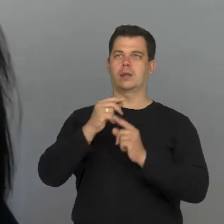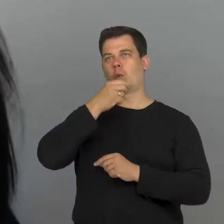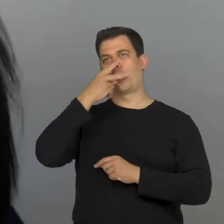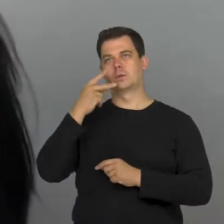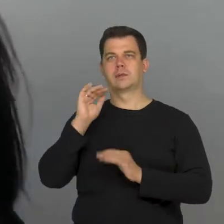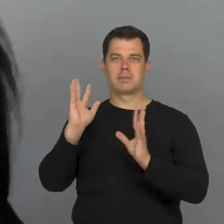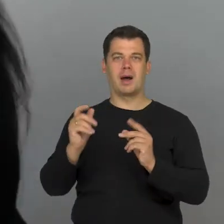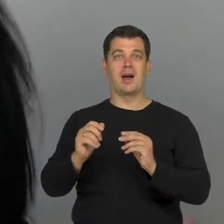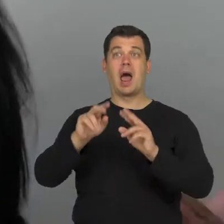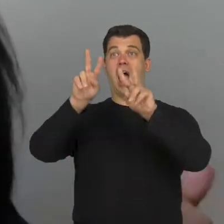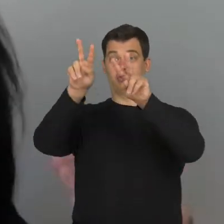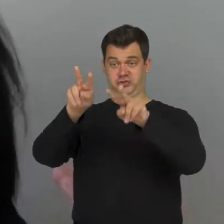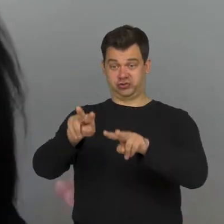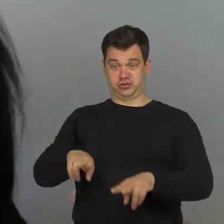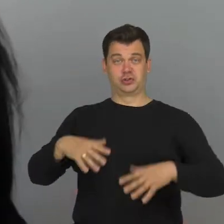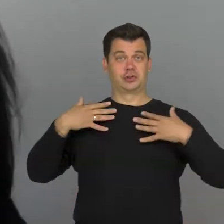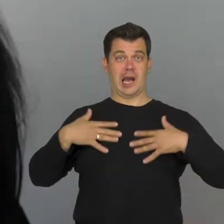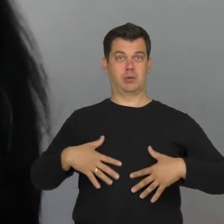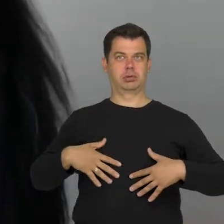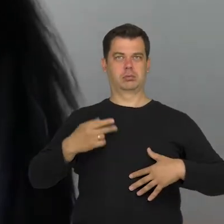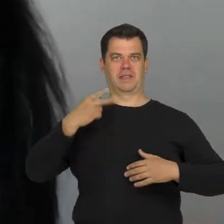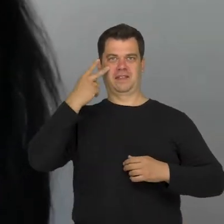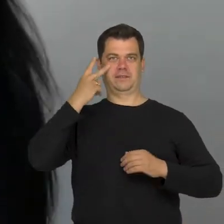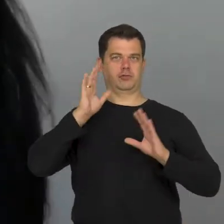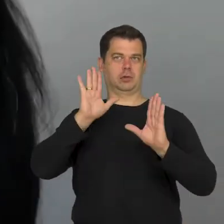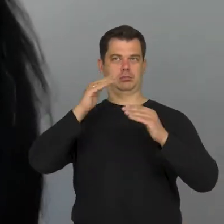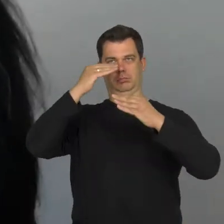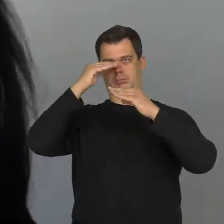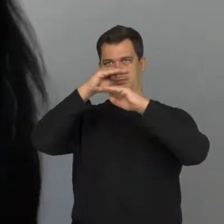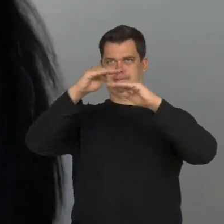and in general they don't say they see breasts,